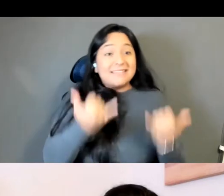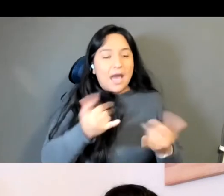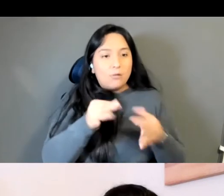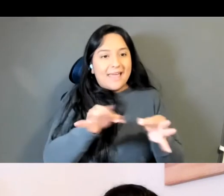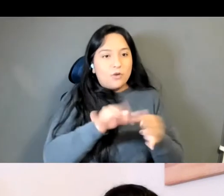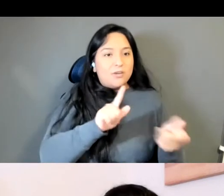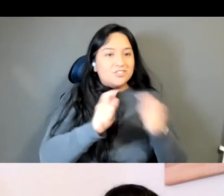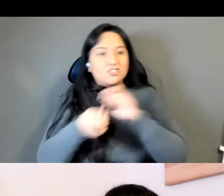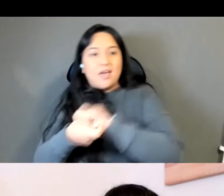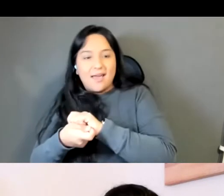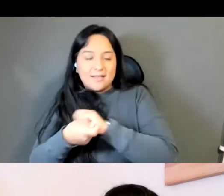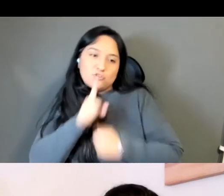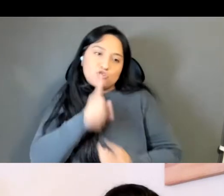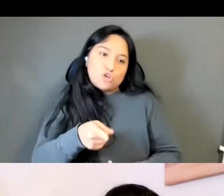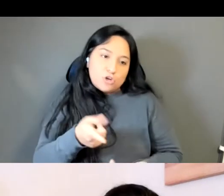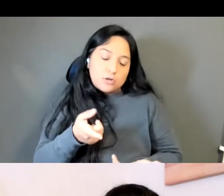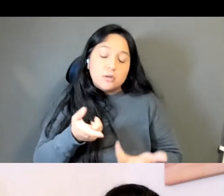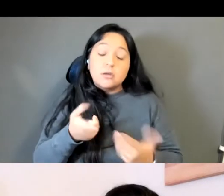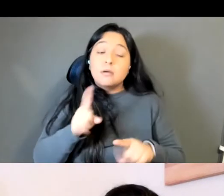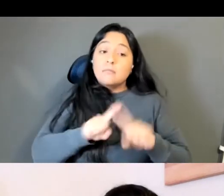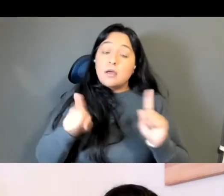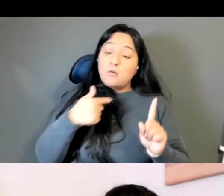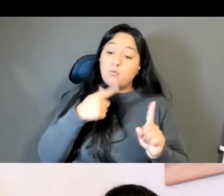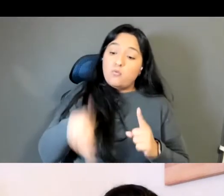But when I was writing names for light.